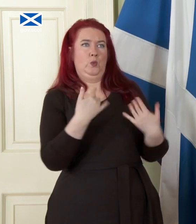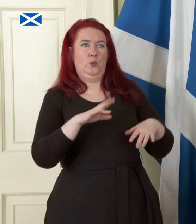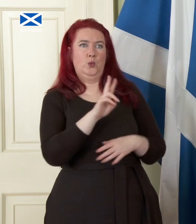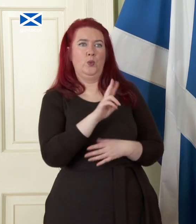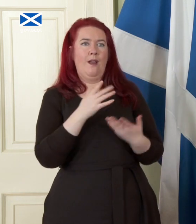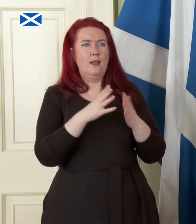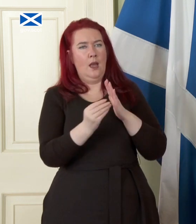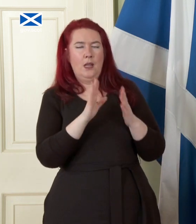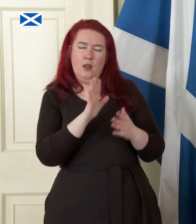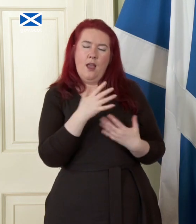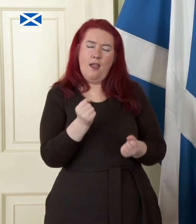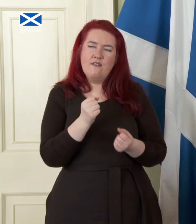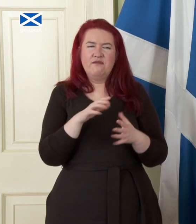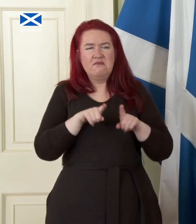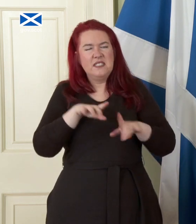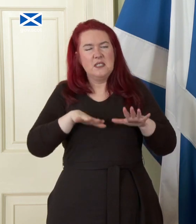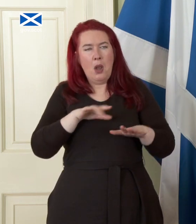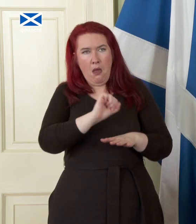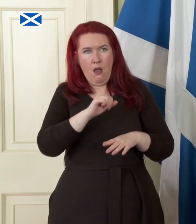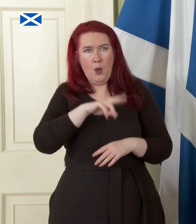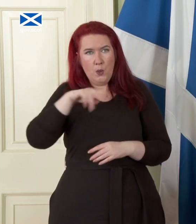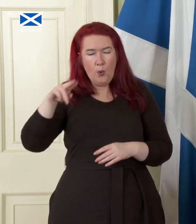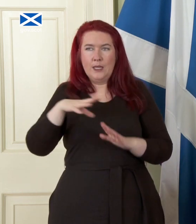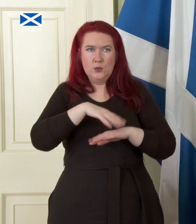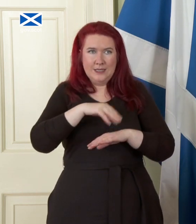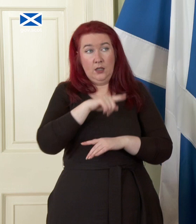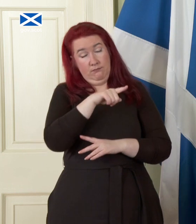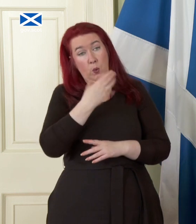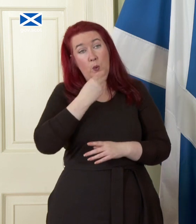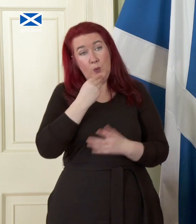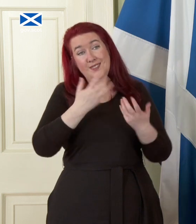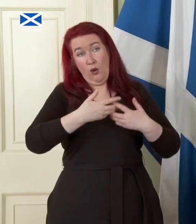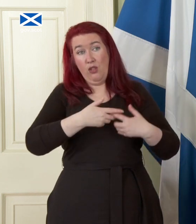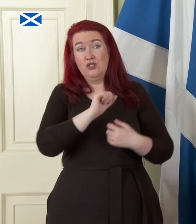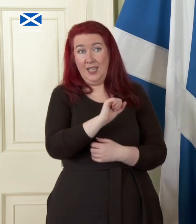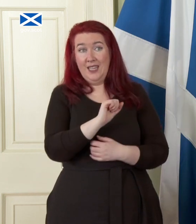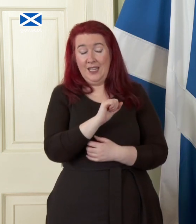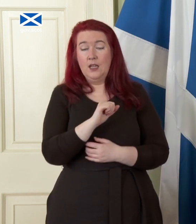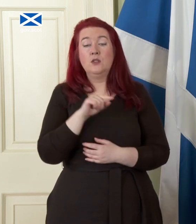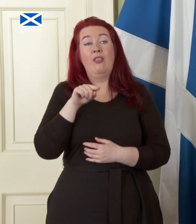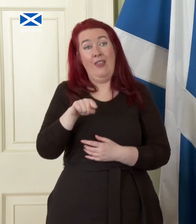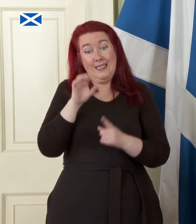you know close relatively close to home it uses technology so we will detail more of this I think